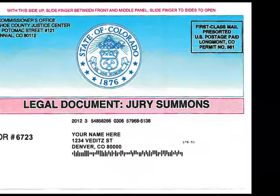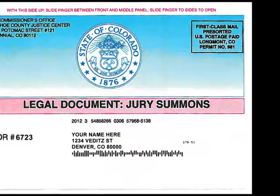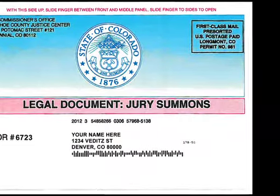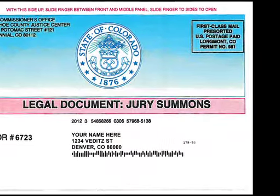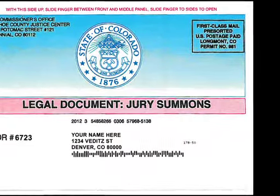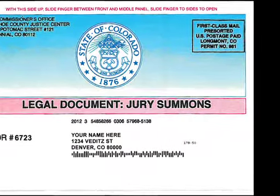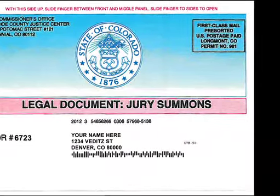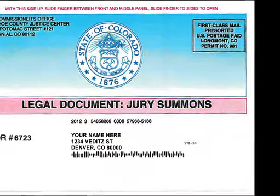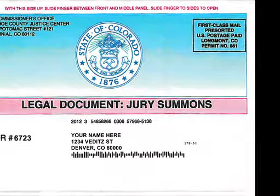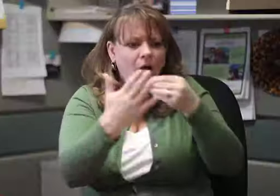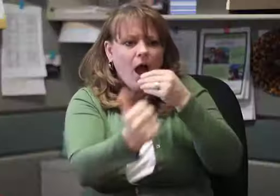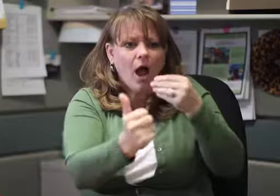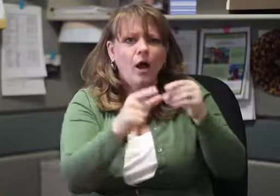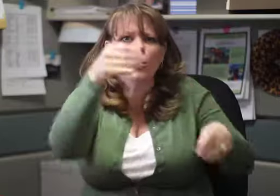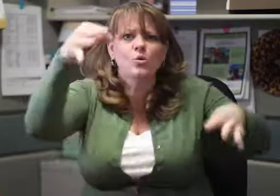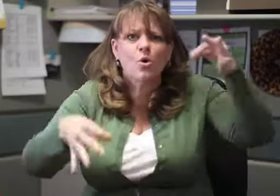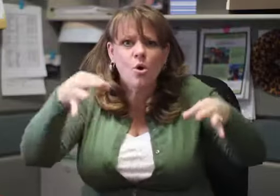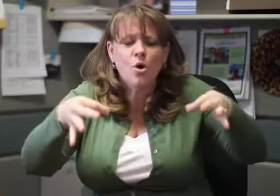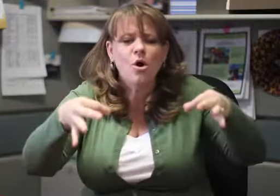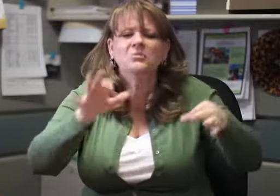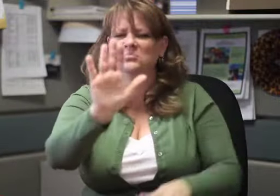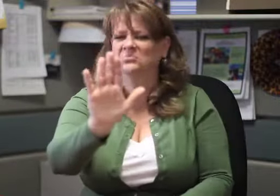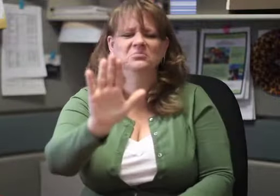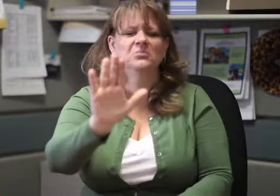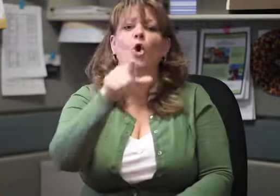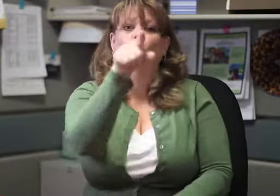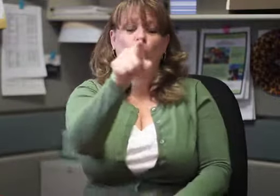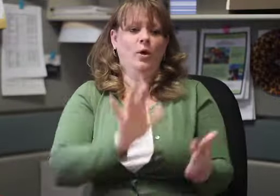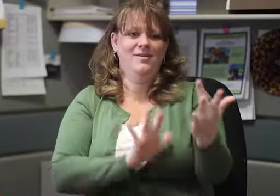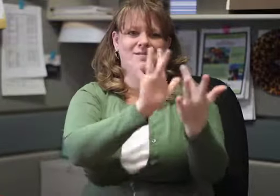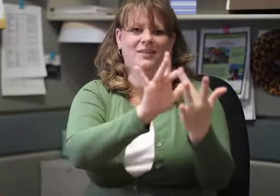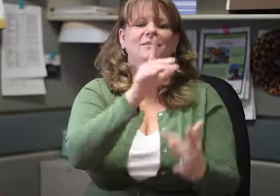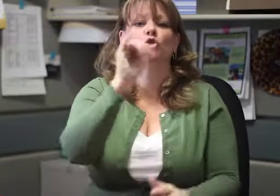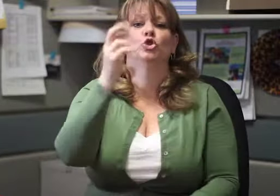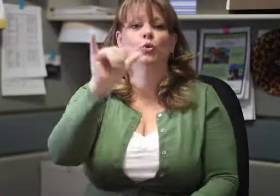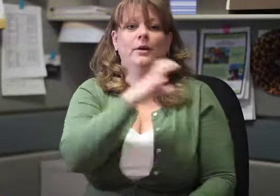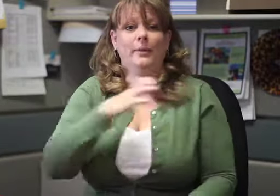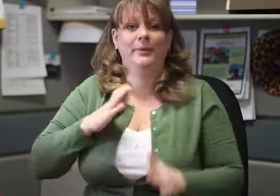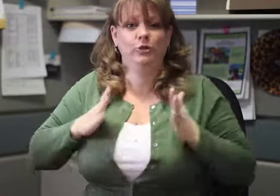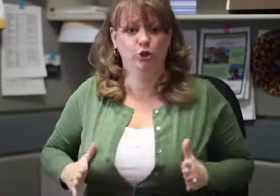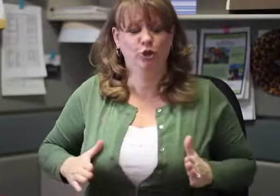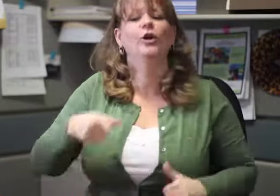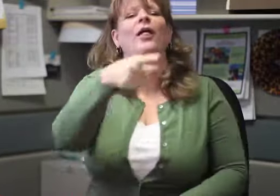just contact the Jury Commissioner’s Office with your request They will contact us and we will provide services for you.